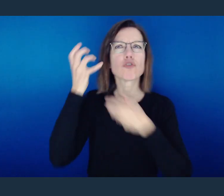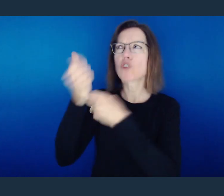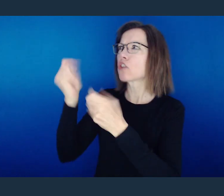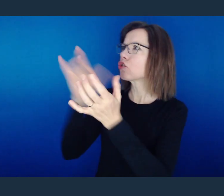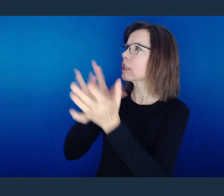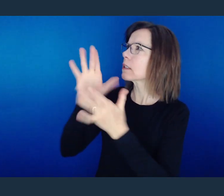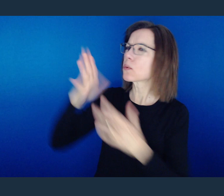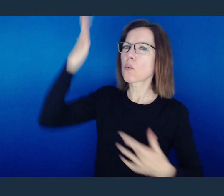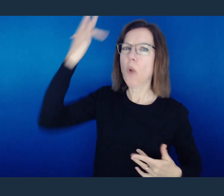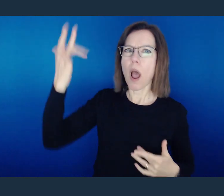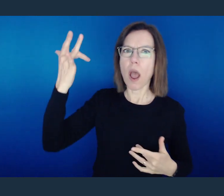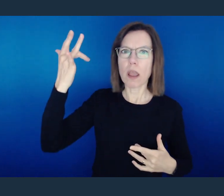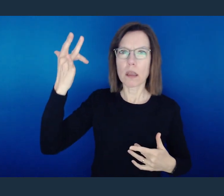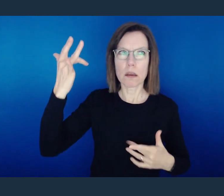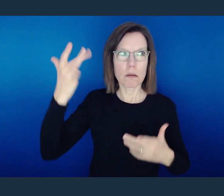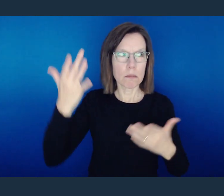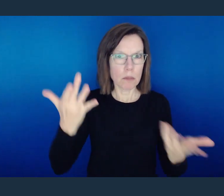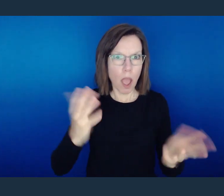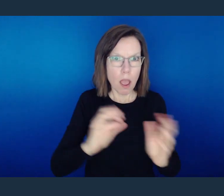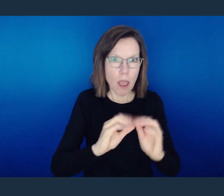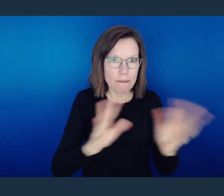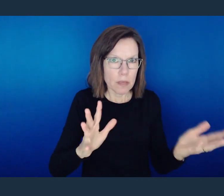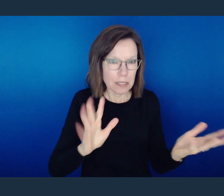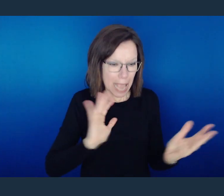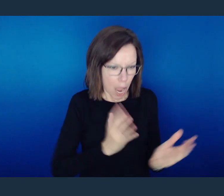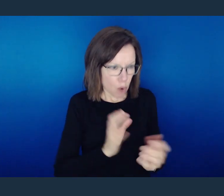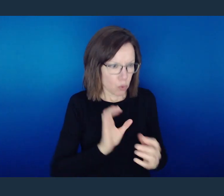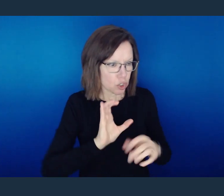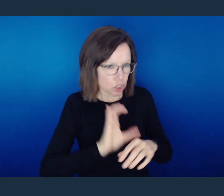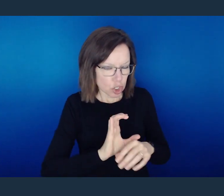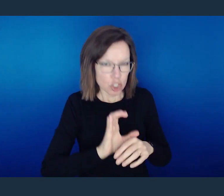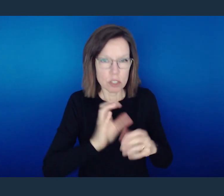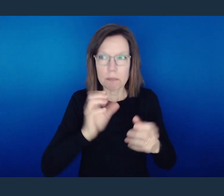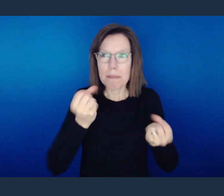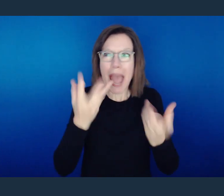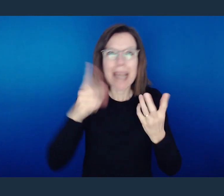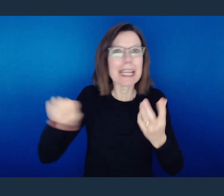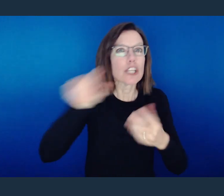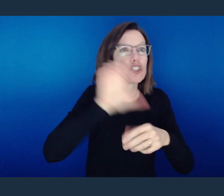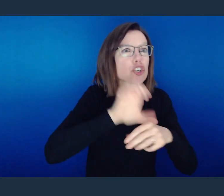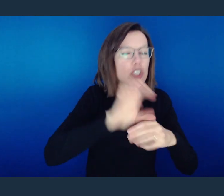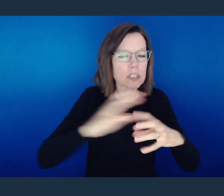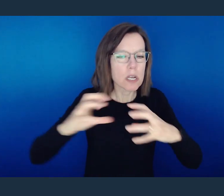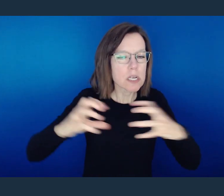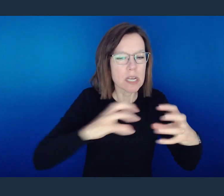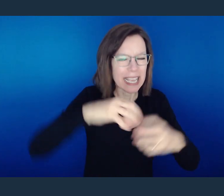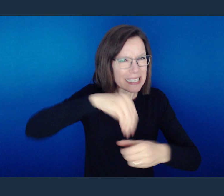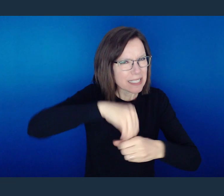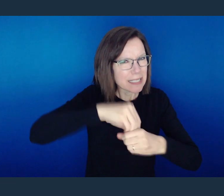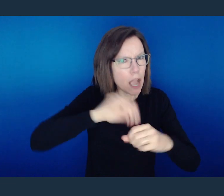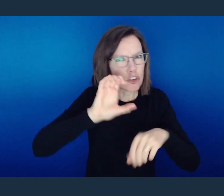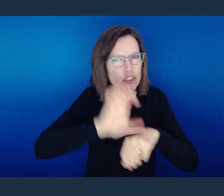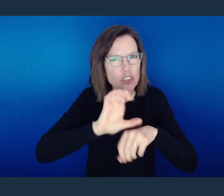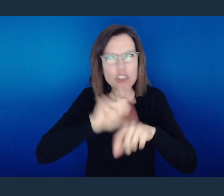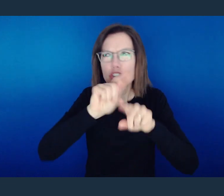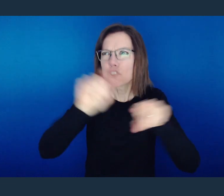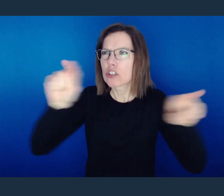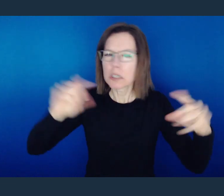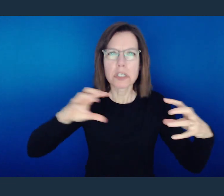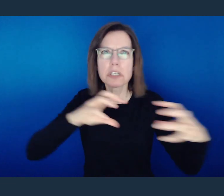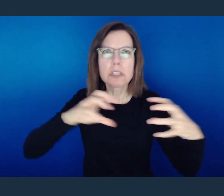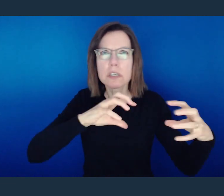When the church is the church, functions as the church, becomes and walks as the light